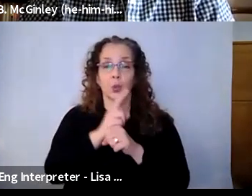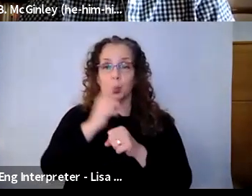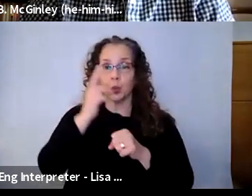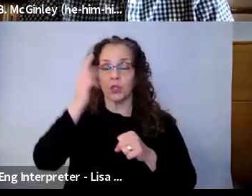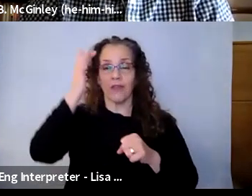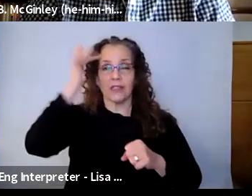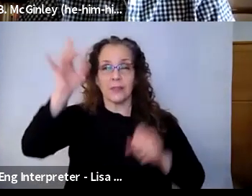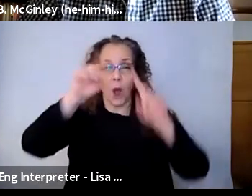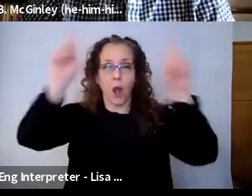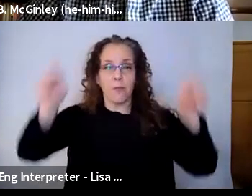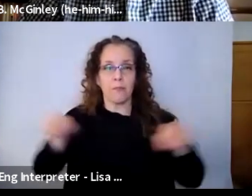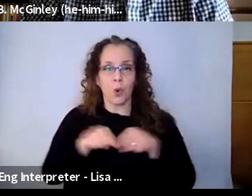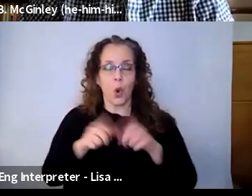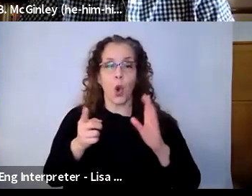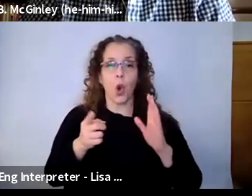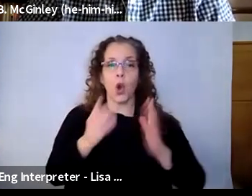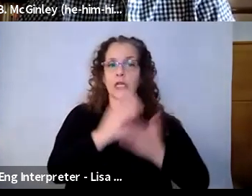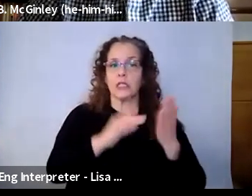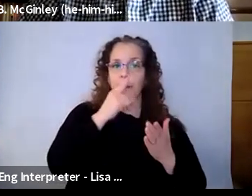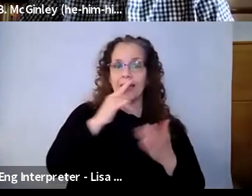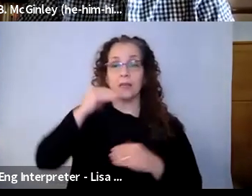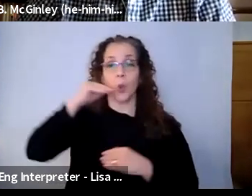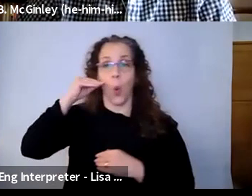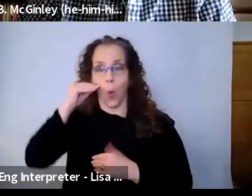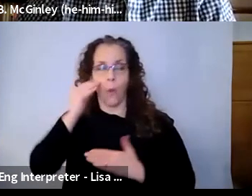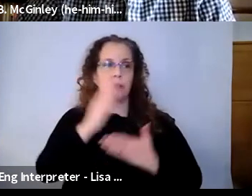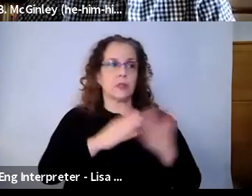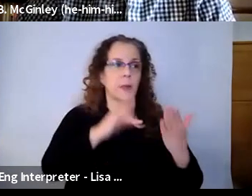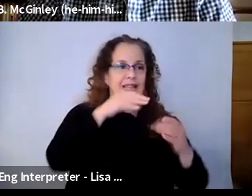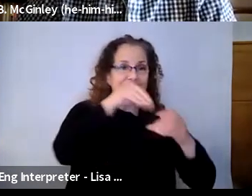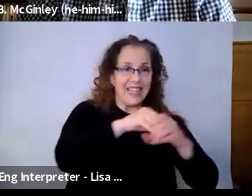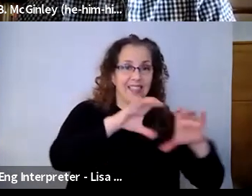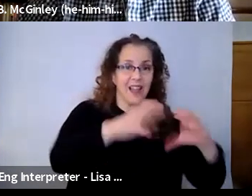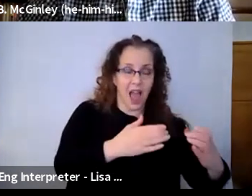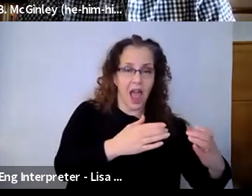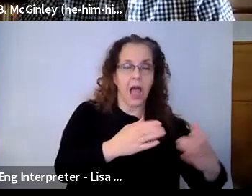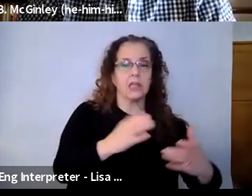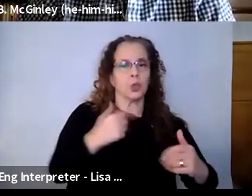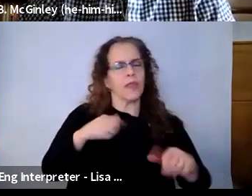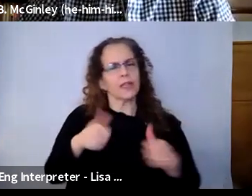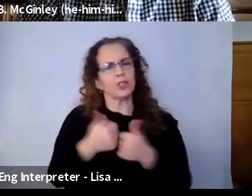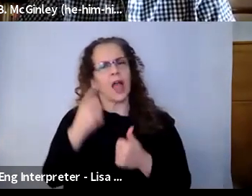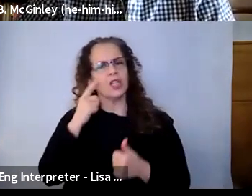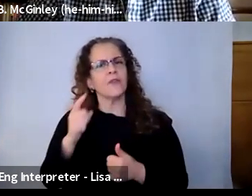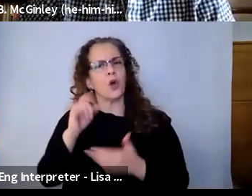might be in the classroom, and some kids might be at home. So that's a challenge for the artist to figure out. So lots of